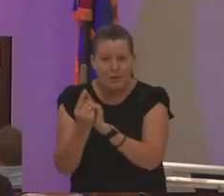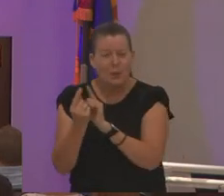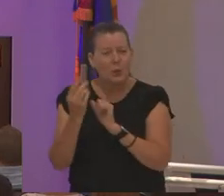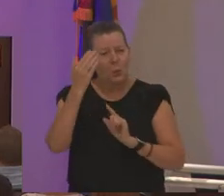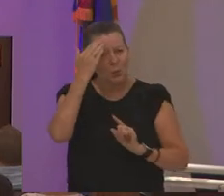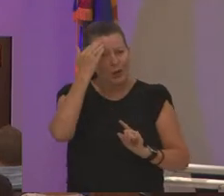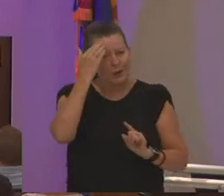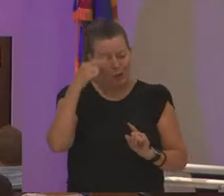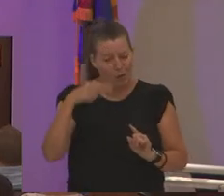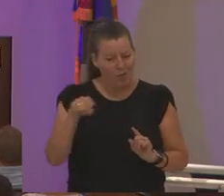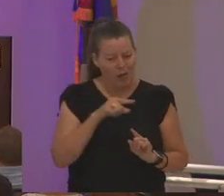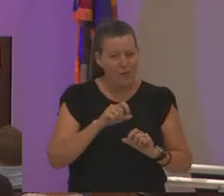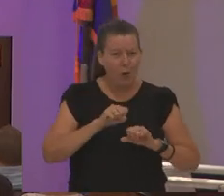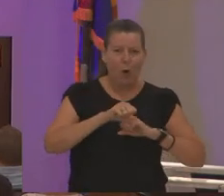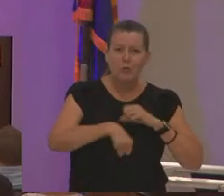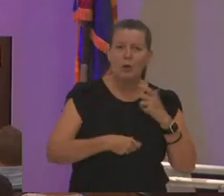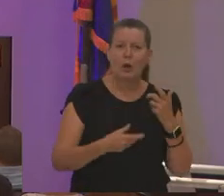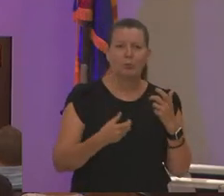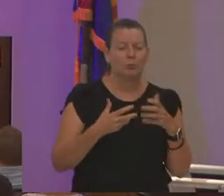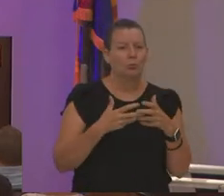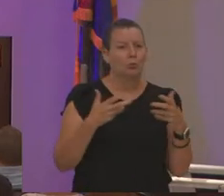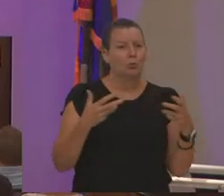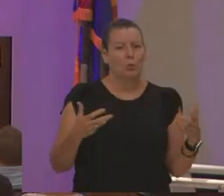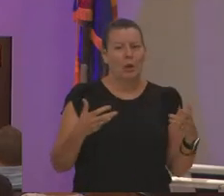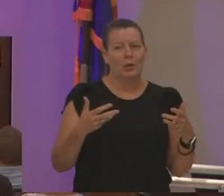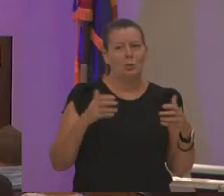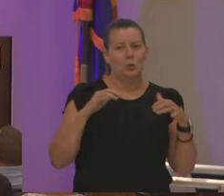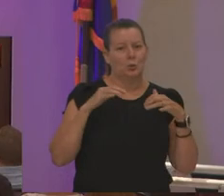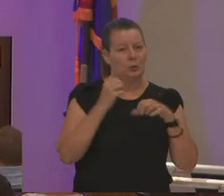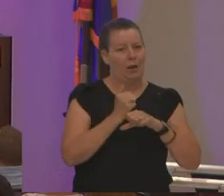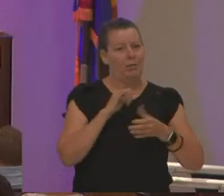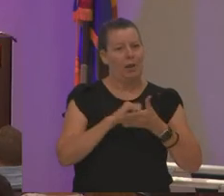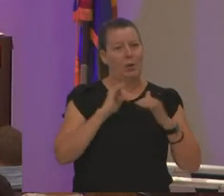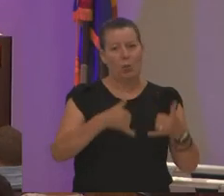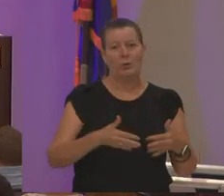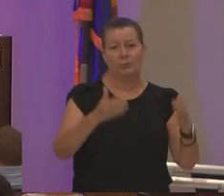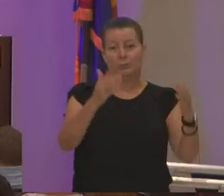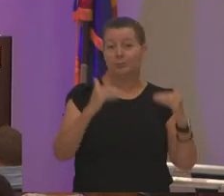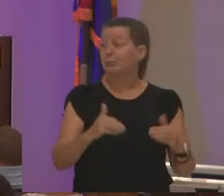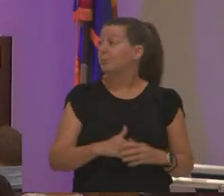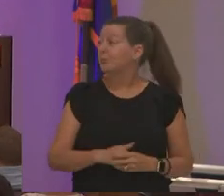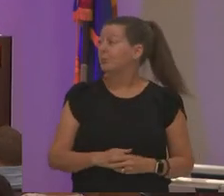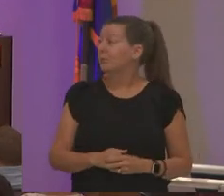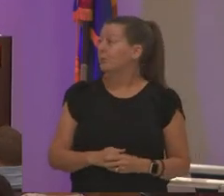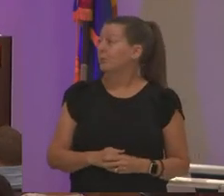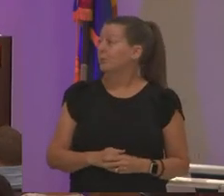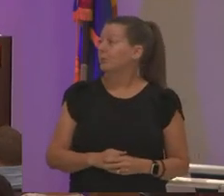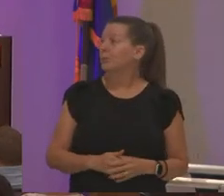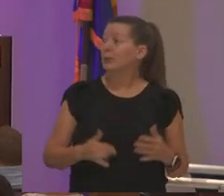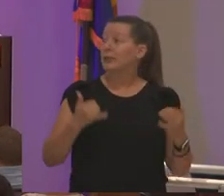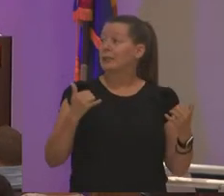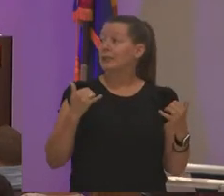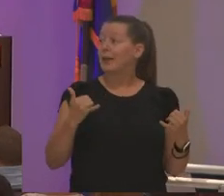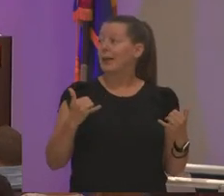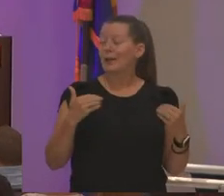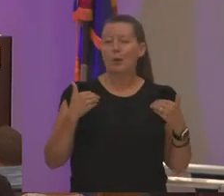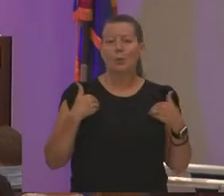have overcome so much to achieve this award next slide i uh today we have the international student